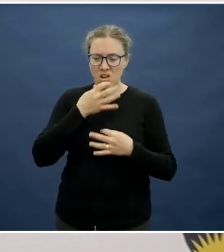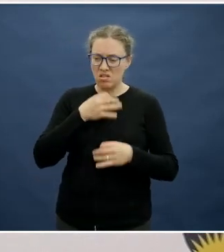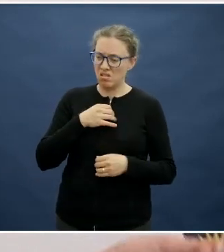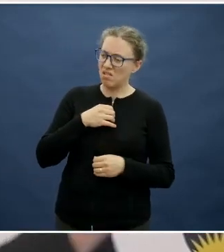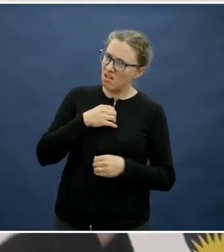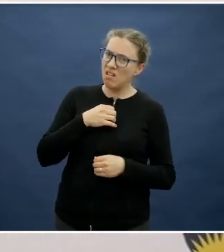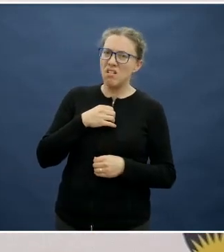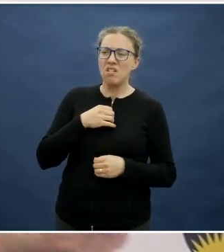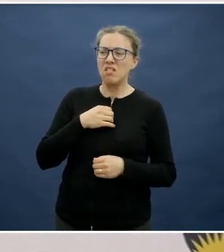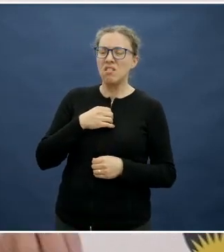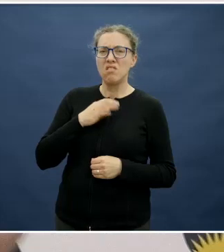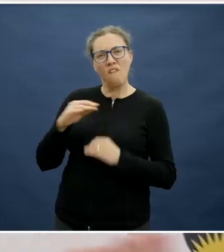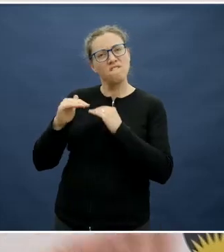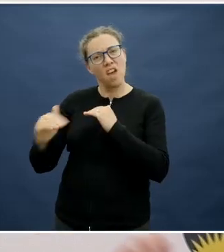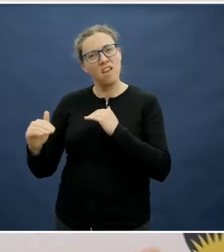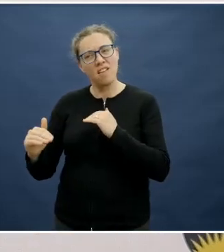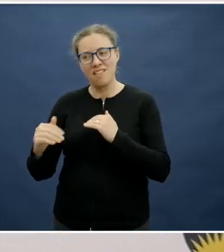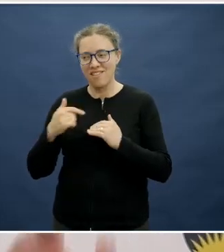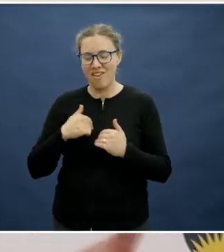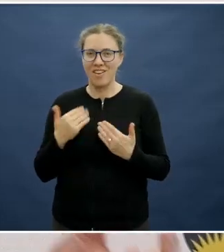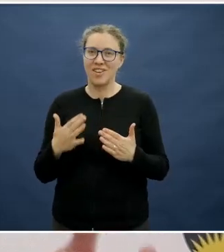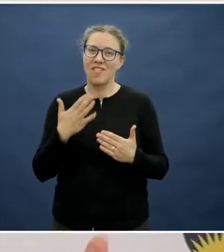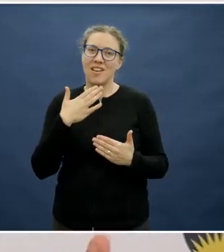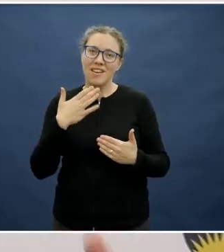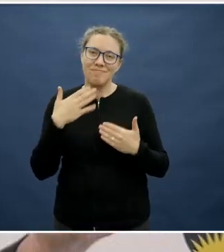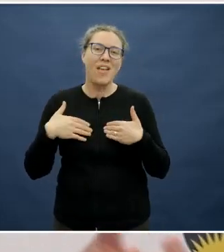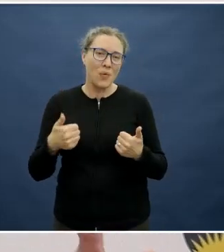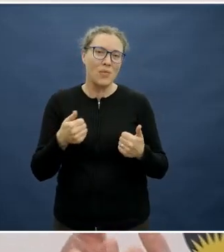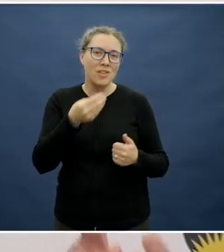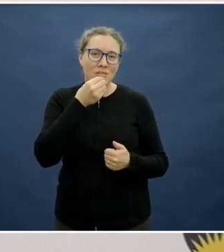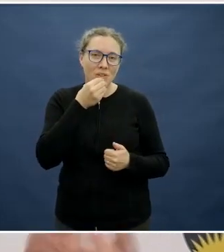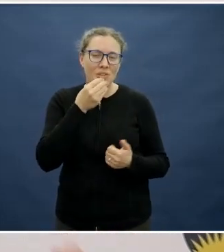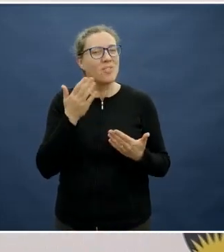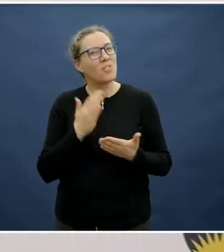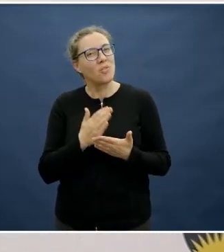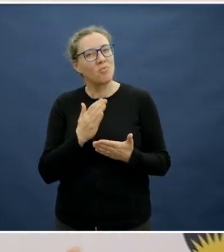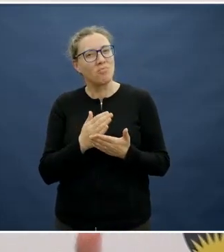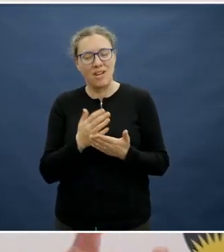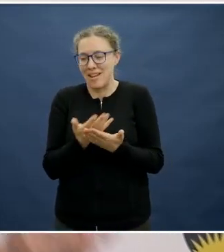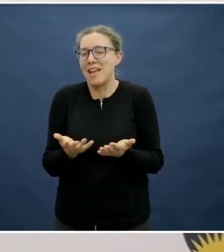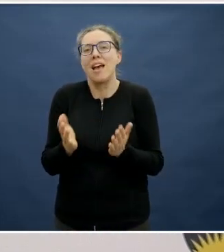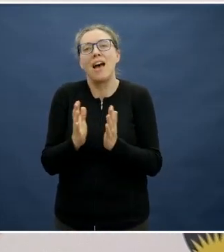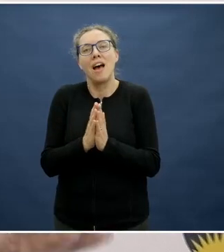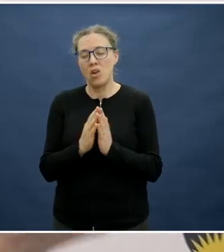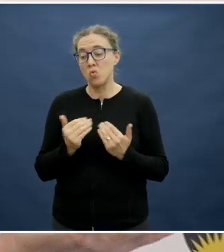So is there something about the accessibility of facilities for children so that they can actually own their food choices effectively?